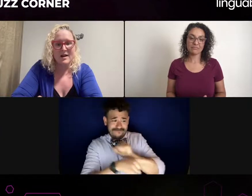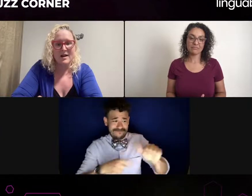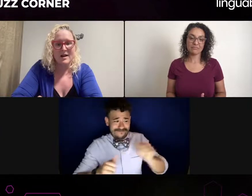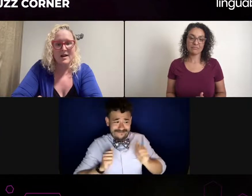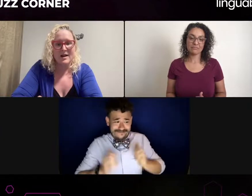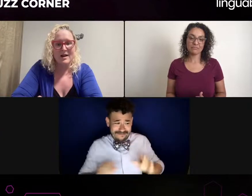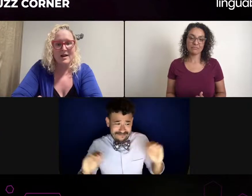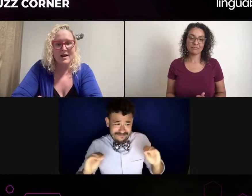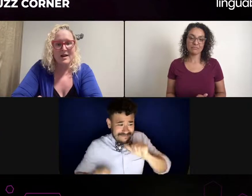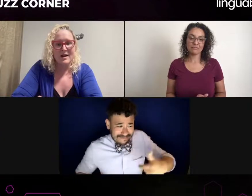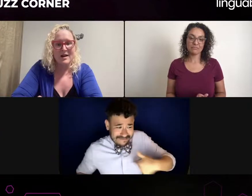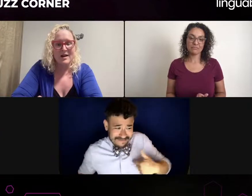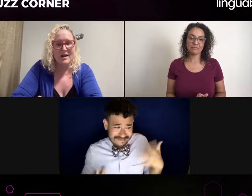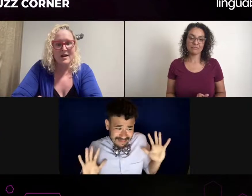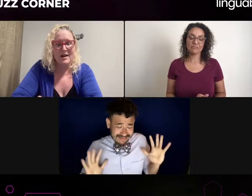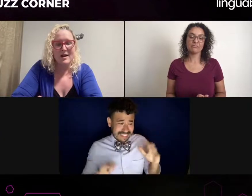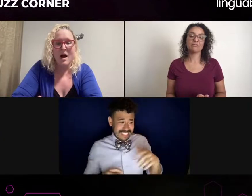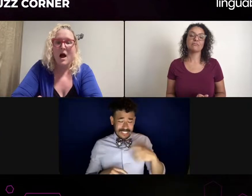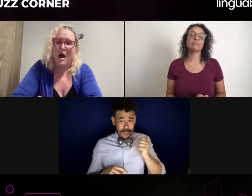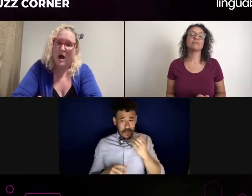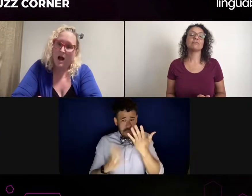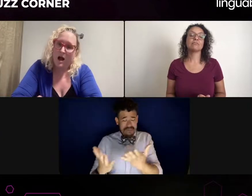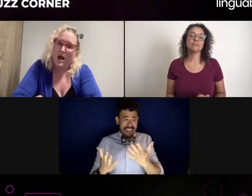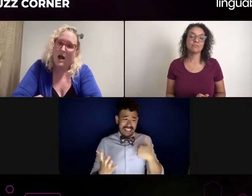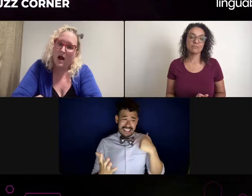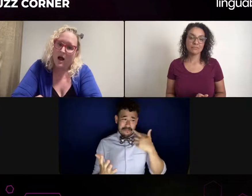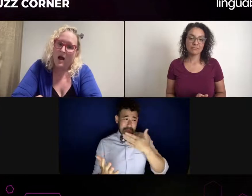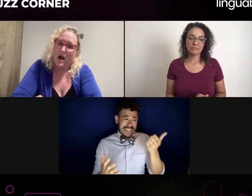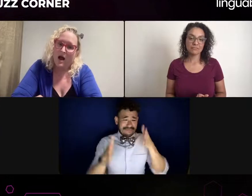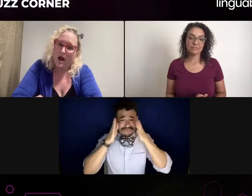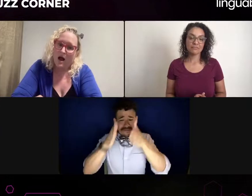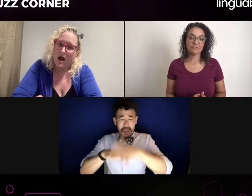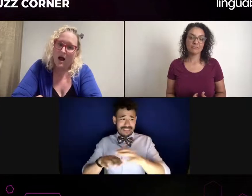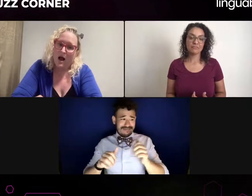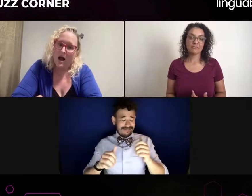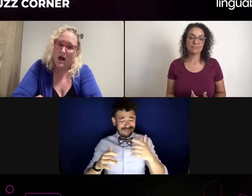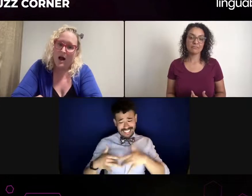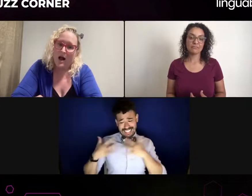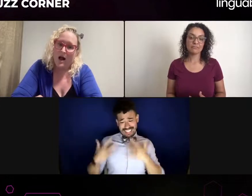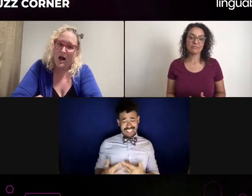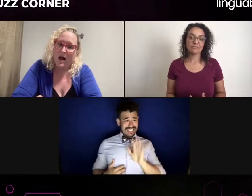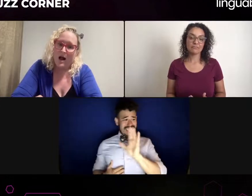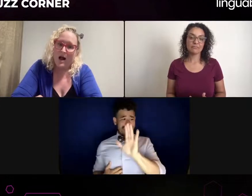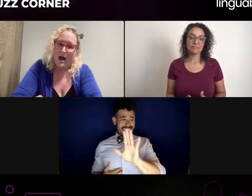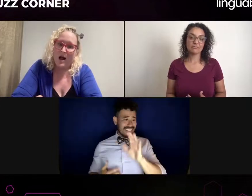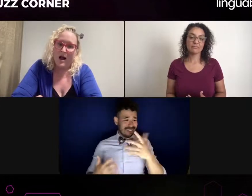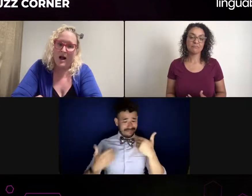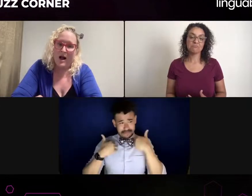Well, thank you. Thank you. First off, thank you for sharing that word, "role space." Thank you. I definitely appreciate that.